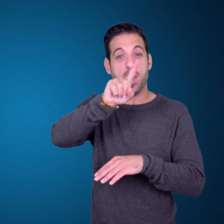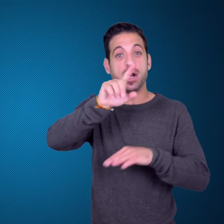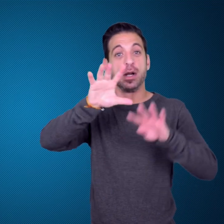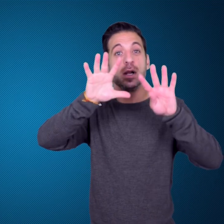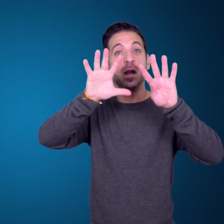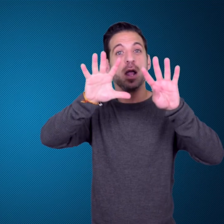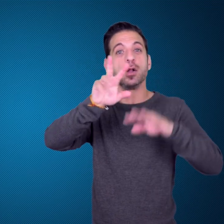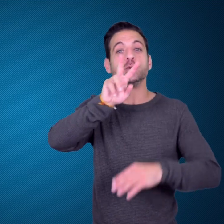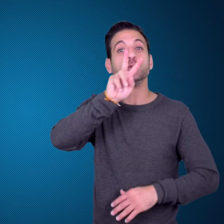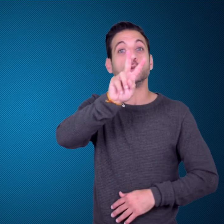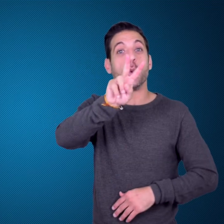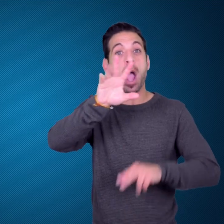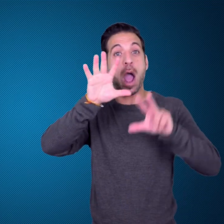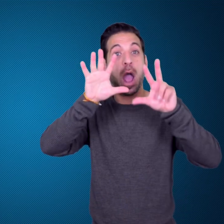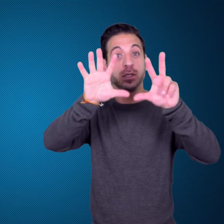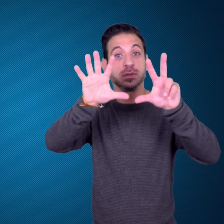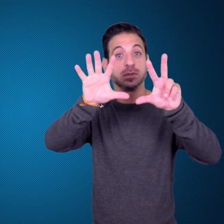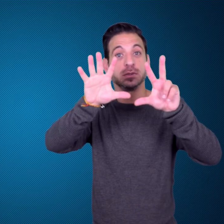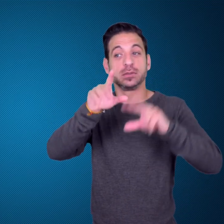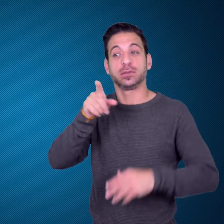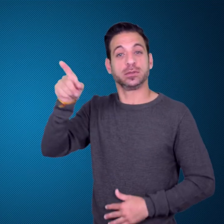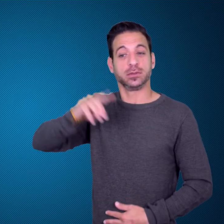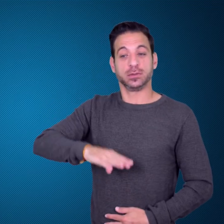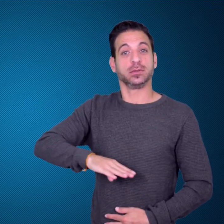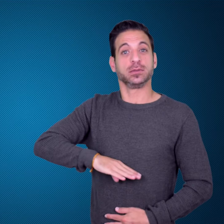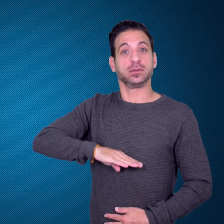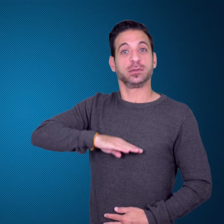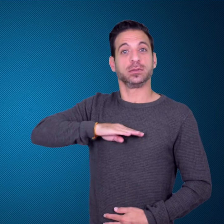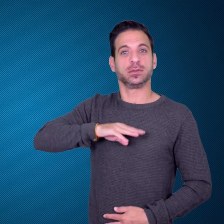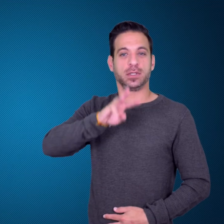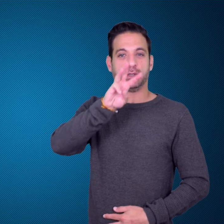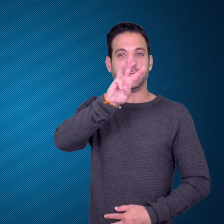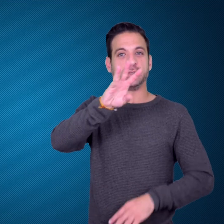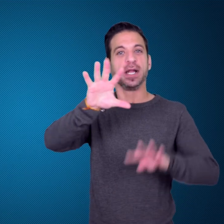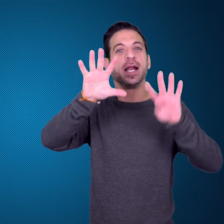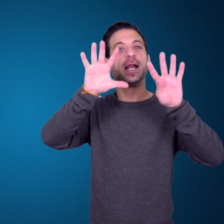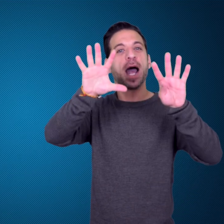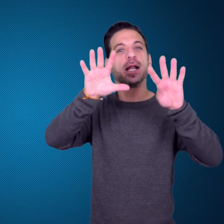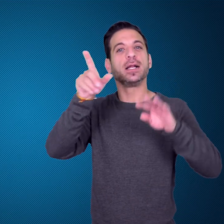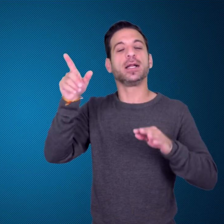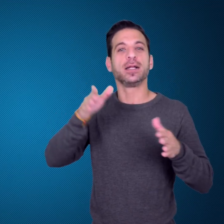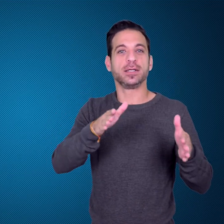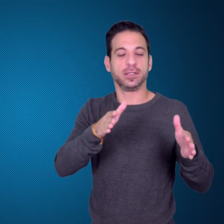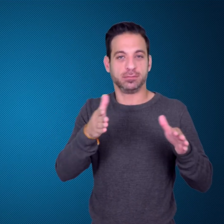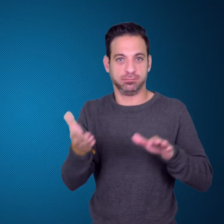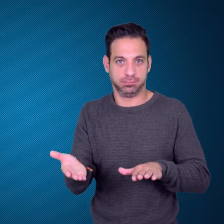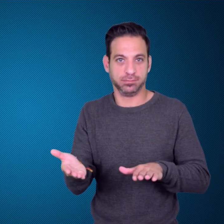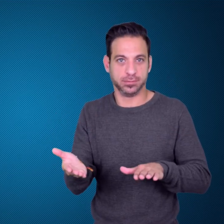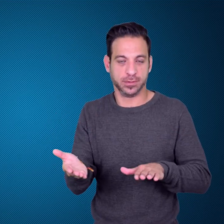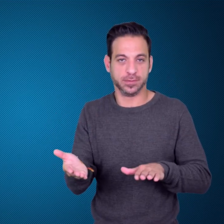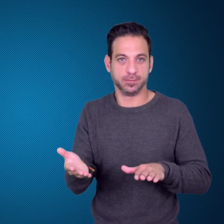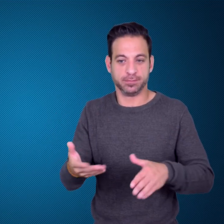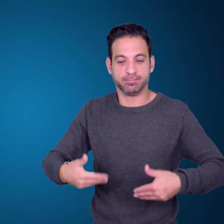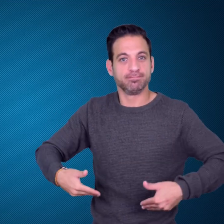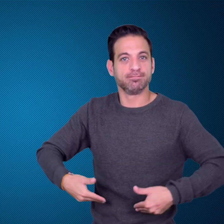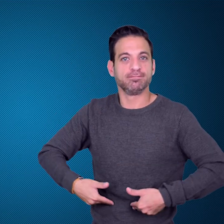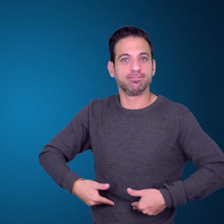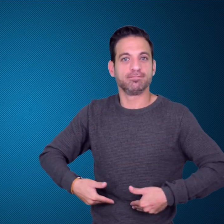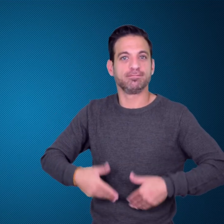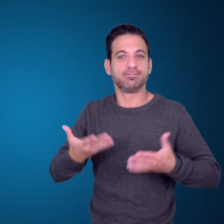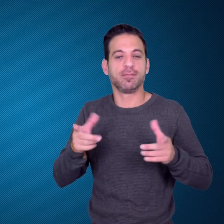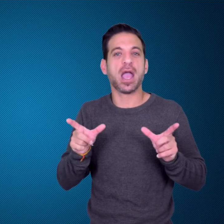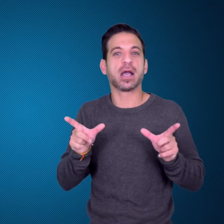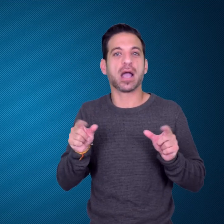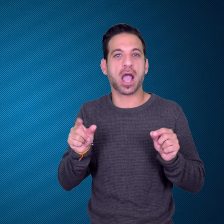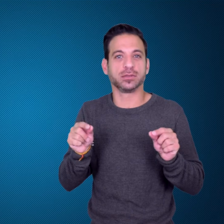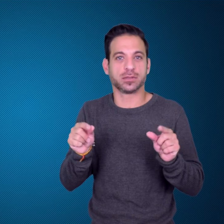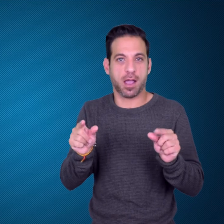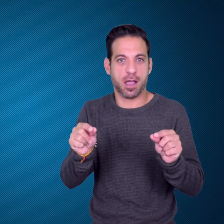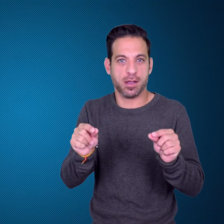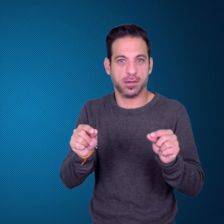In 1928, he died at the age of 39 due to stomach cancer.